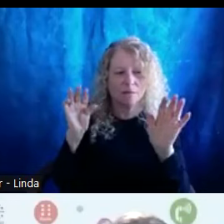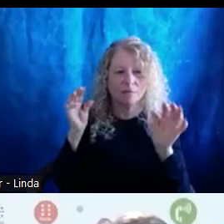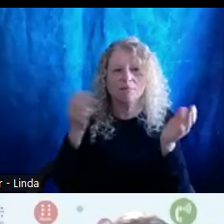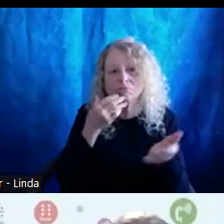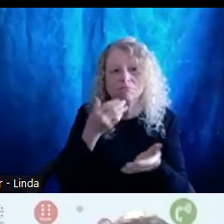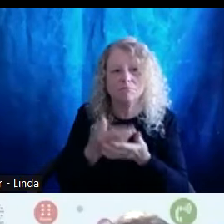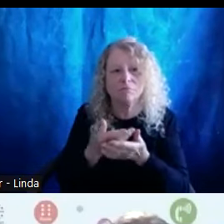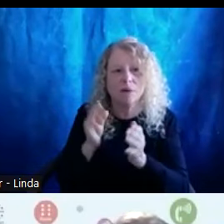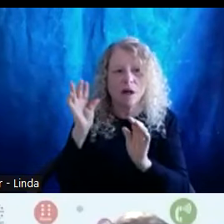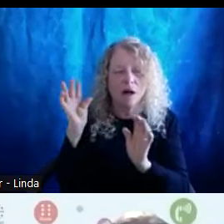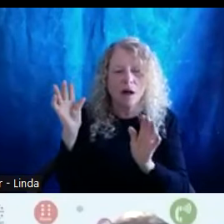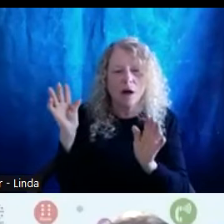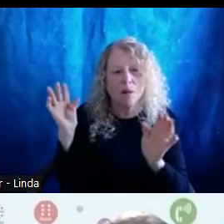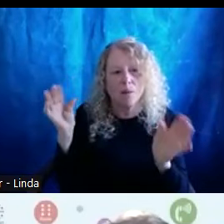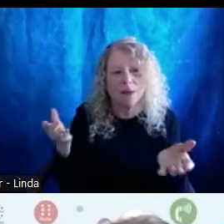to see everybody back next week.